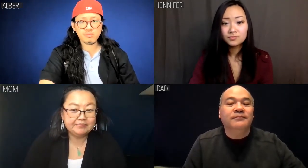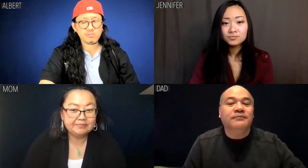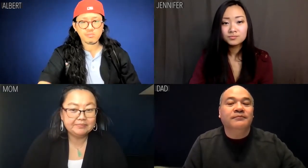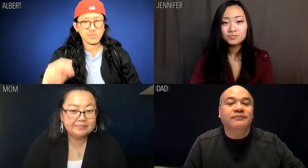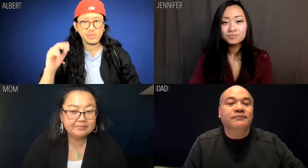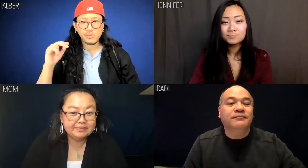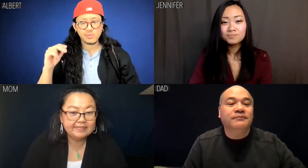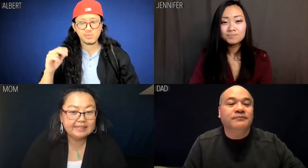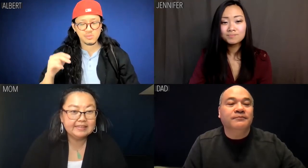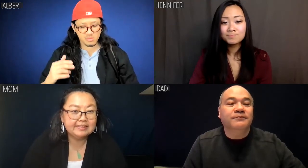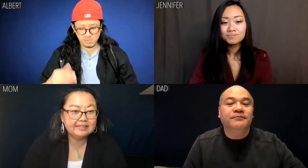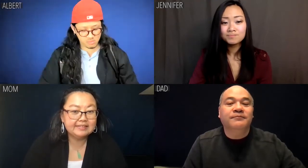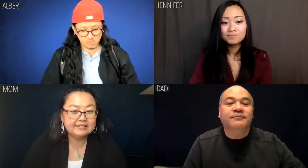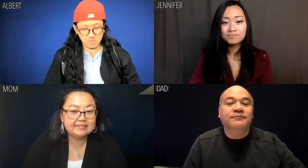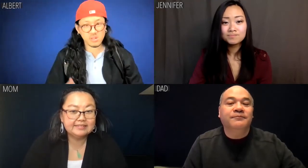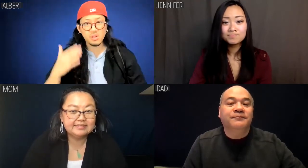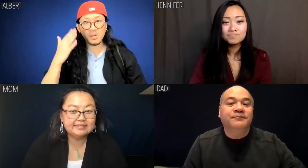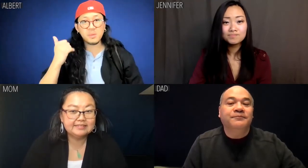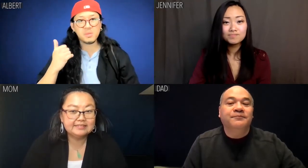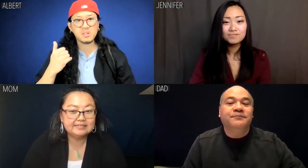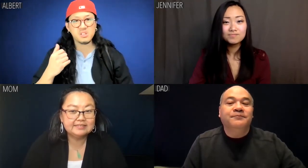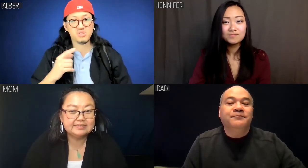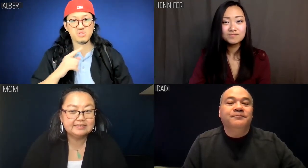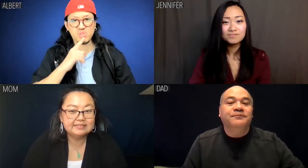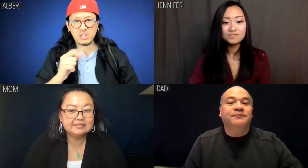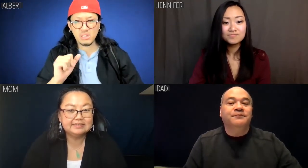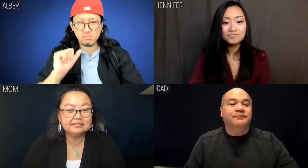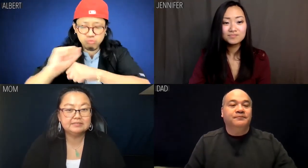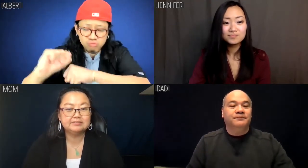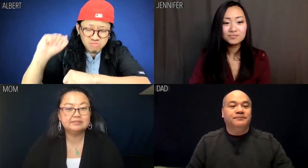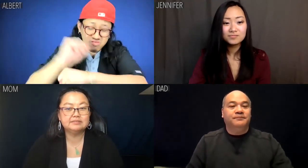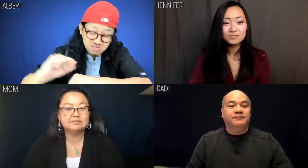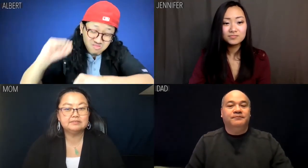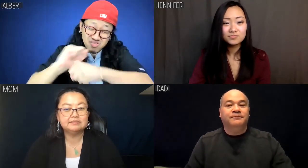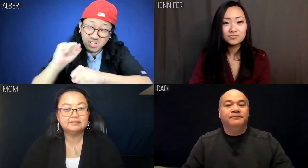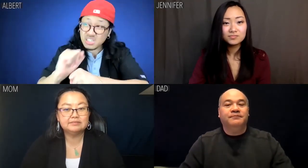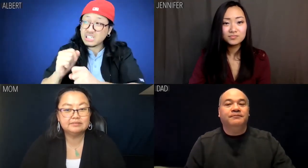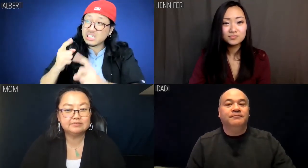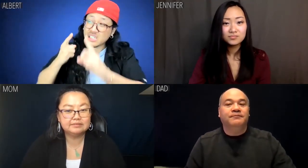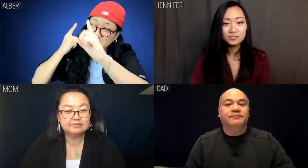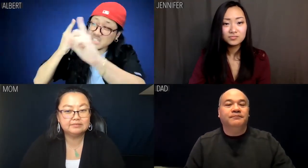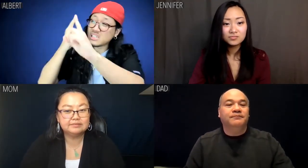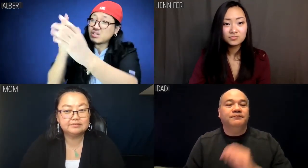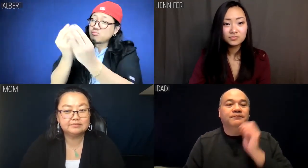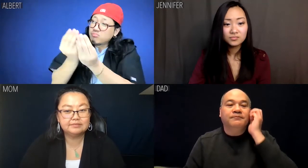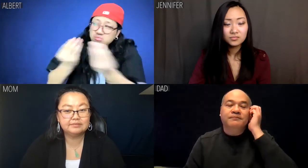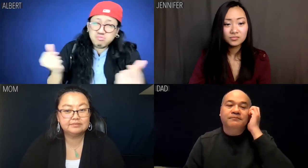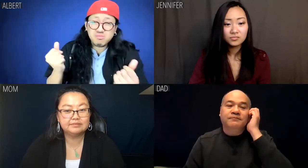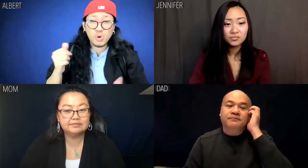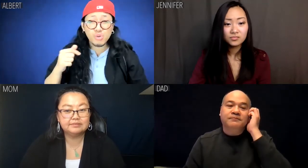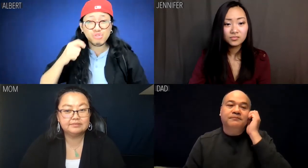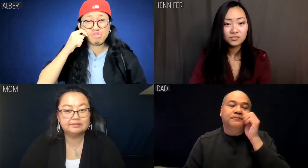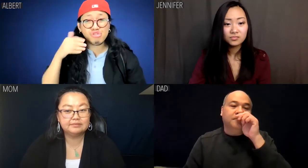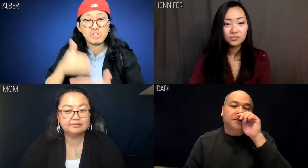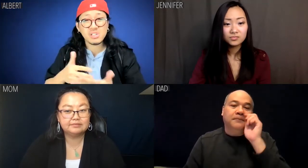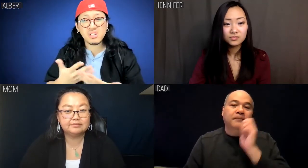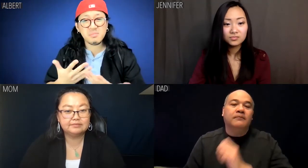Albert: No, because it takes work to solve racism.